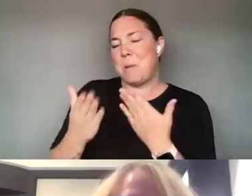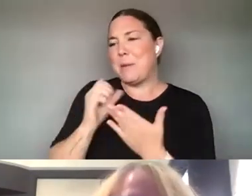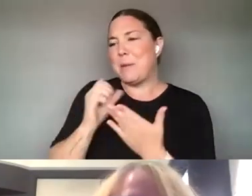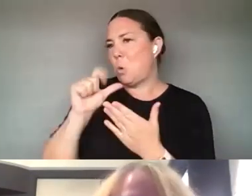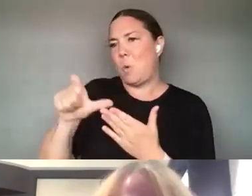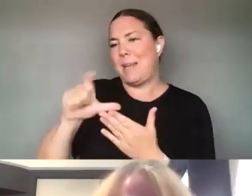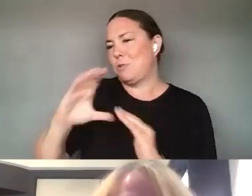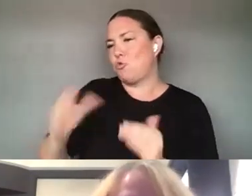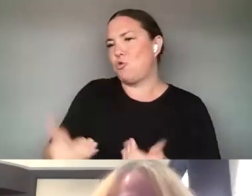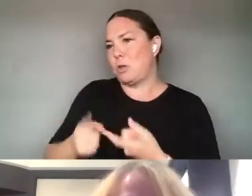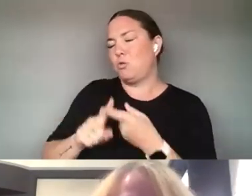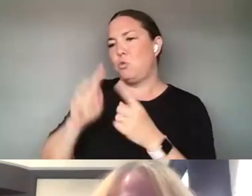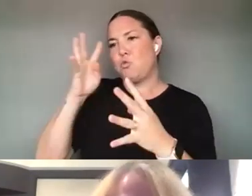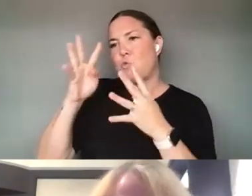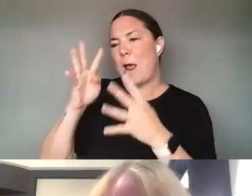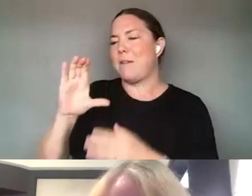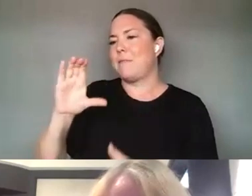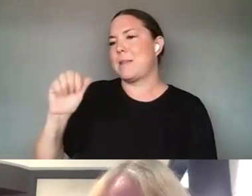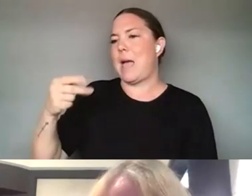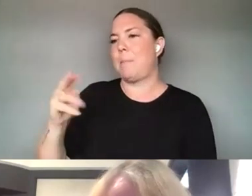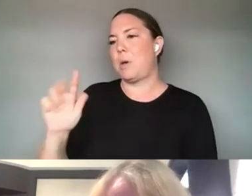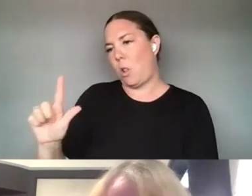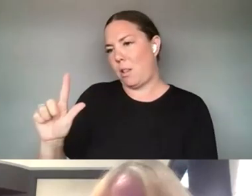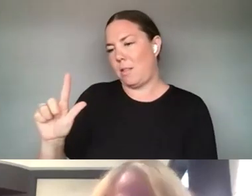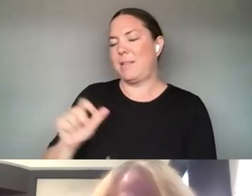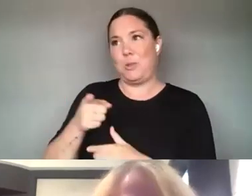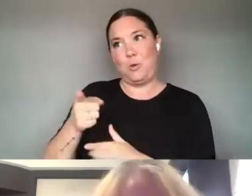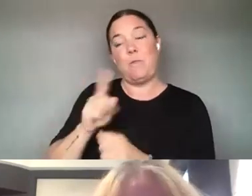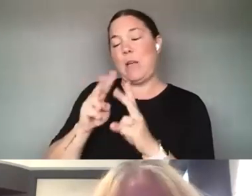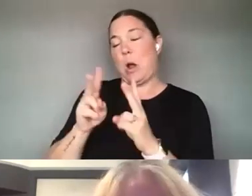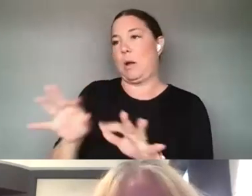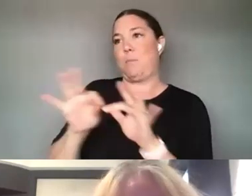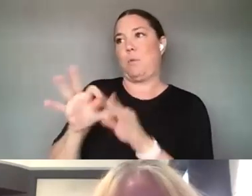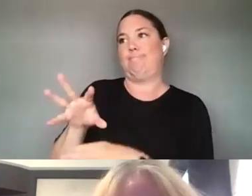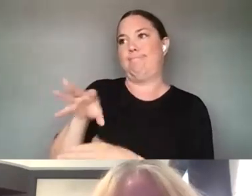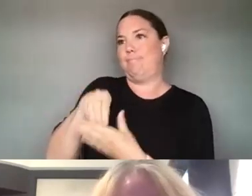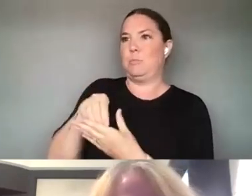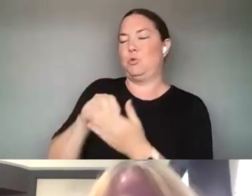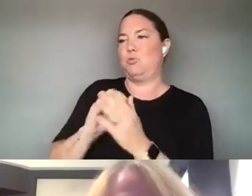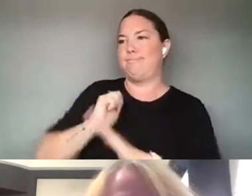A VERY IMPORTANT PART OF IN CREATING AND I WONDER IF YOU WANTED TO START THIS CONVERSATION